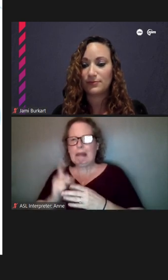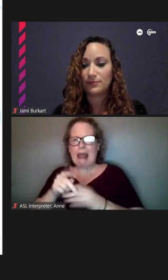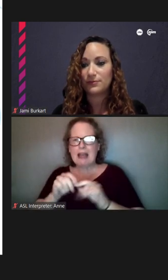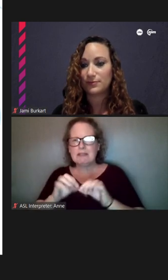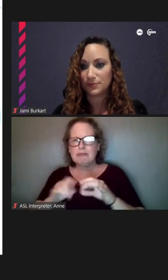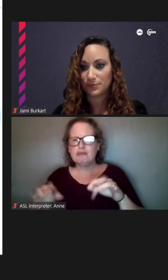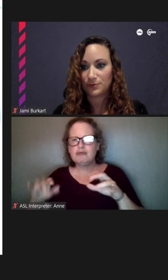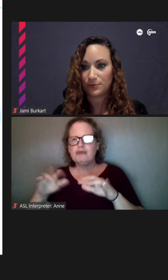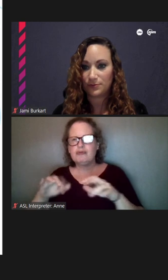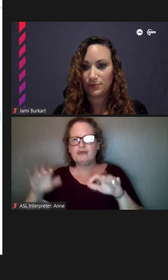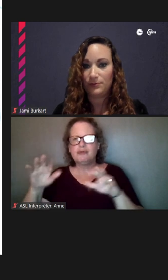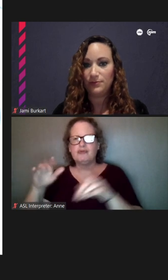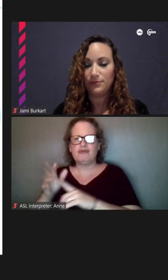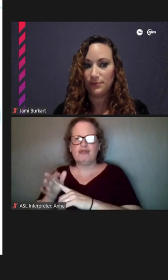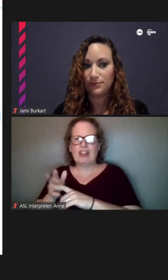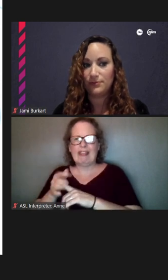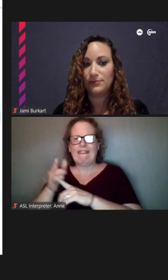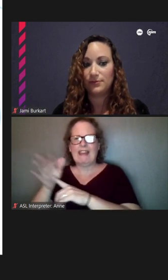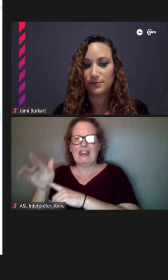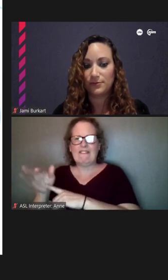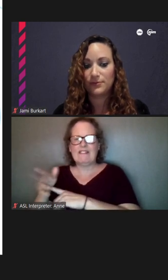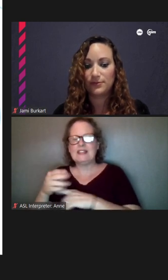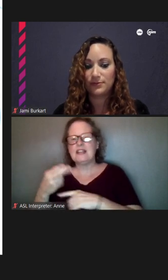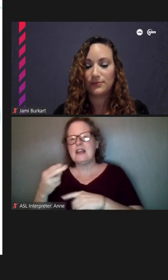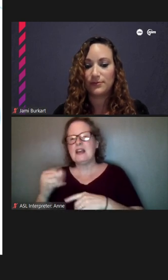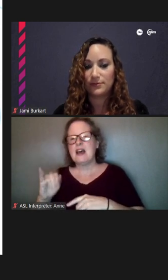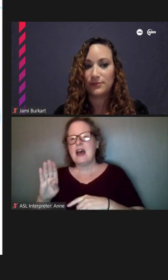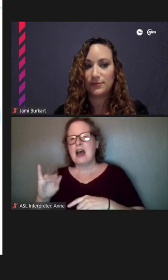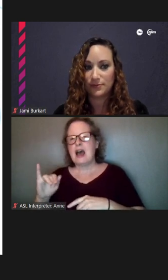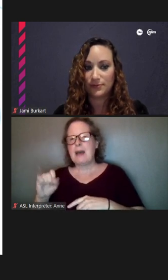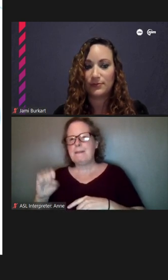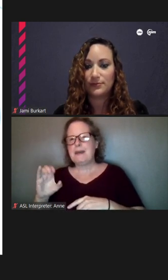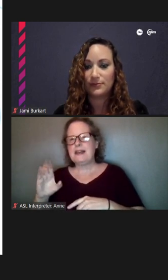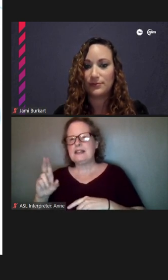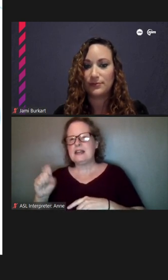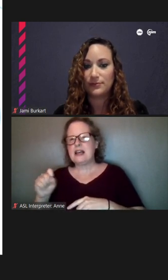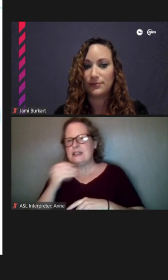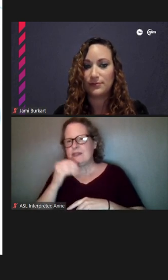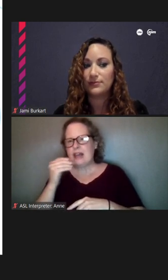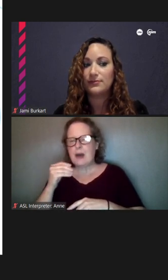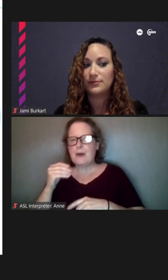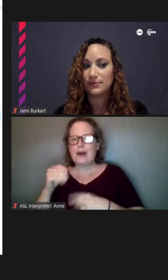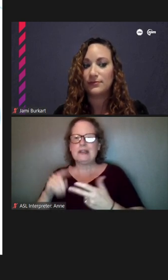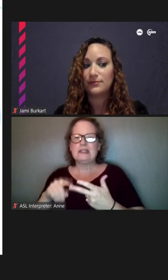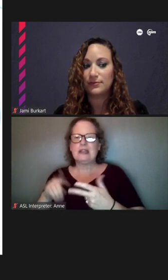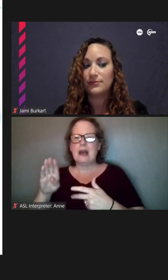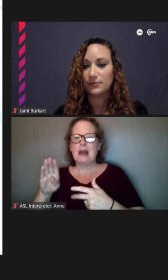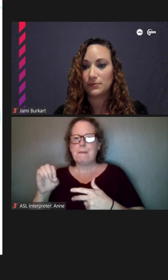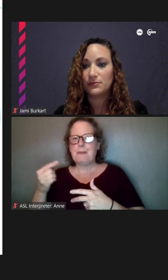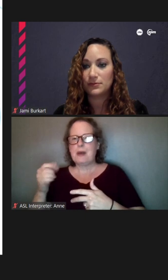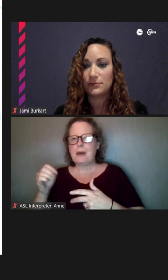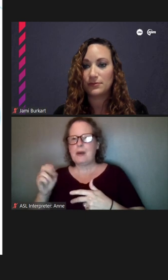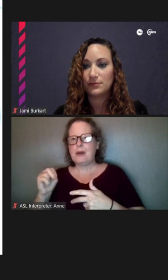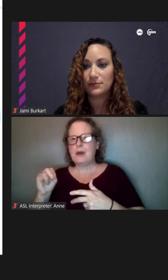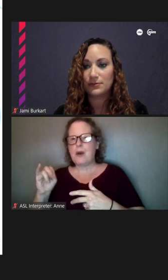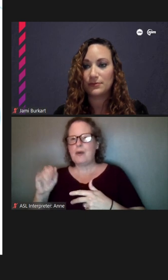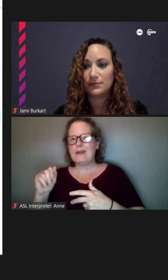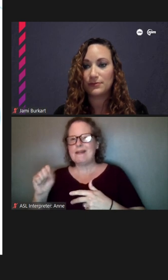the garden there's a lot of hibiscus flowers and I think some begonias and it's just a really